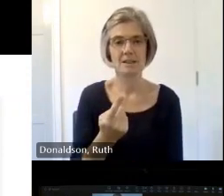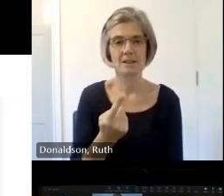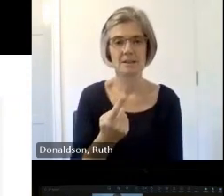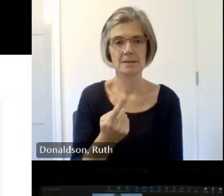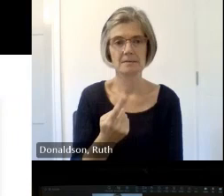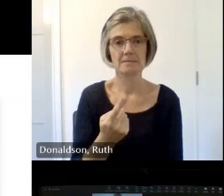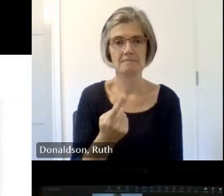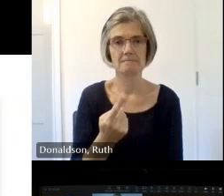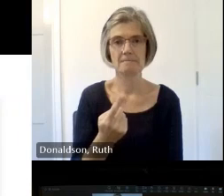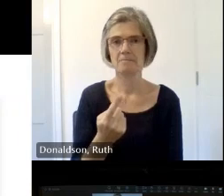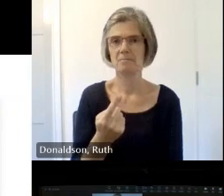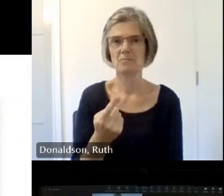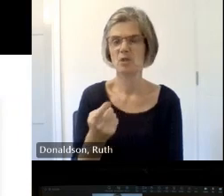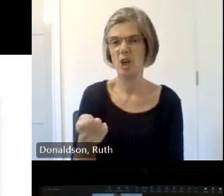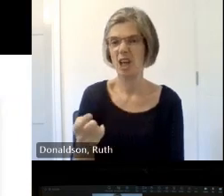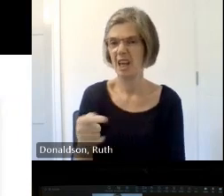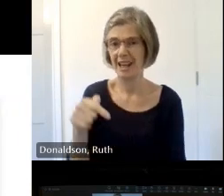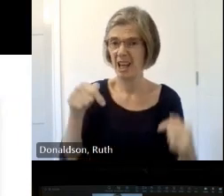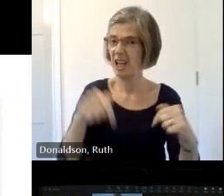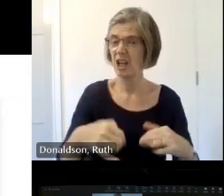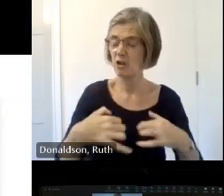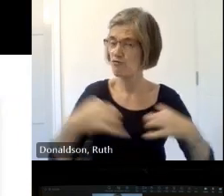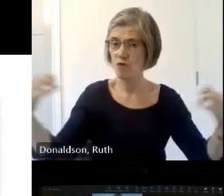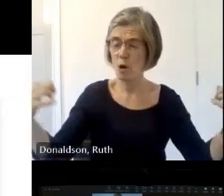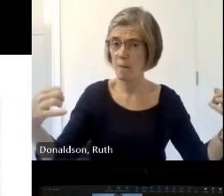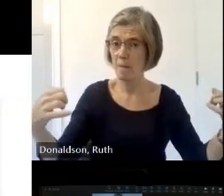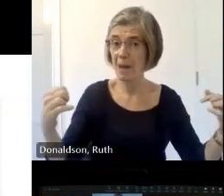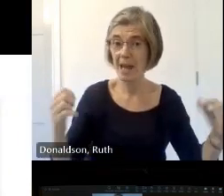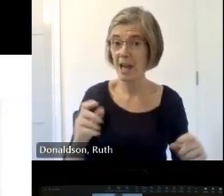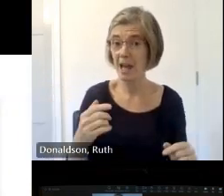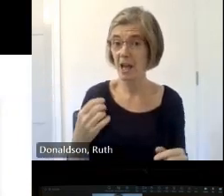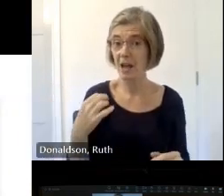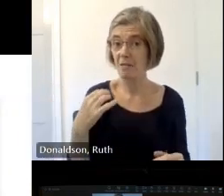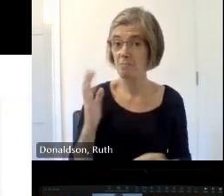anyone want to raise their hands y that it just sounds so much fun